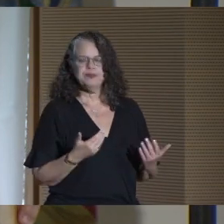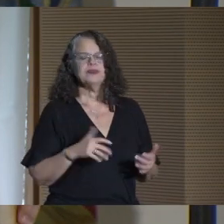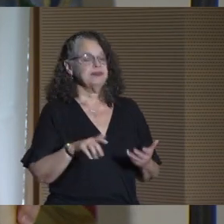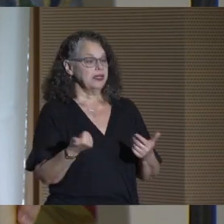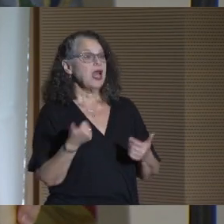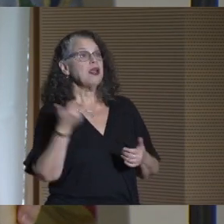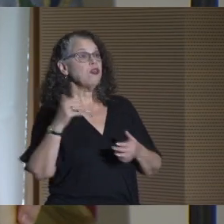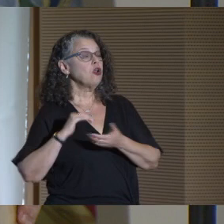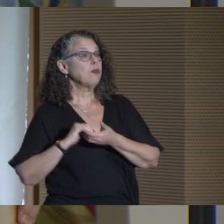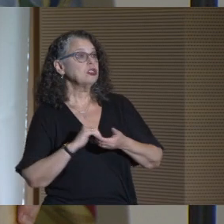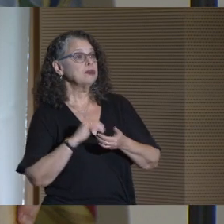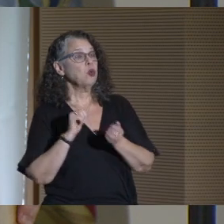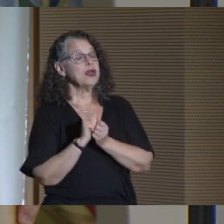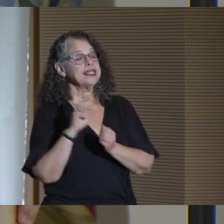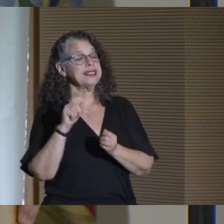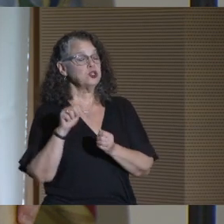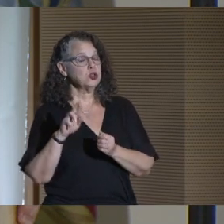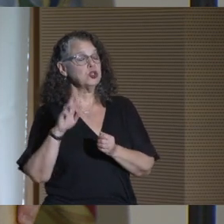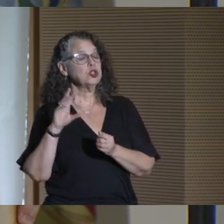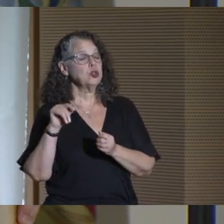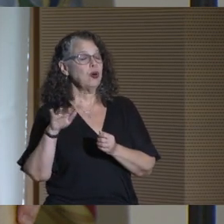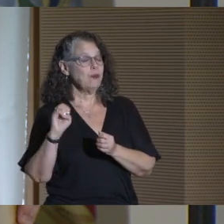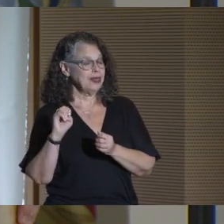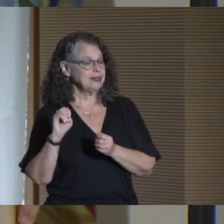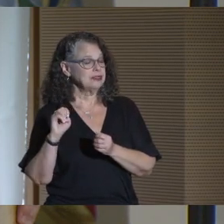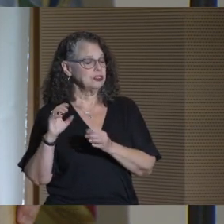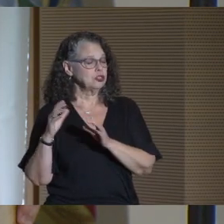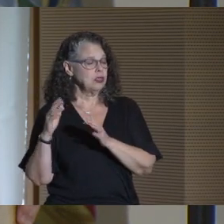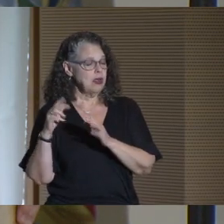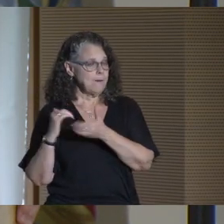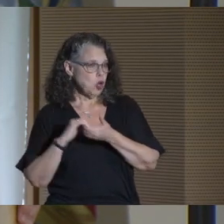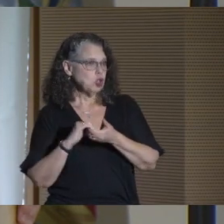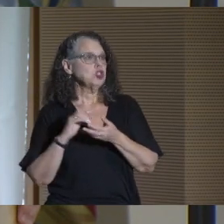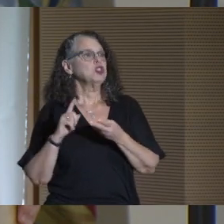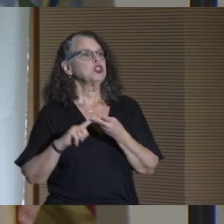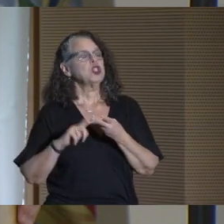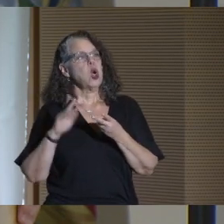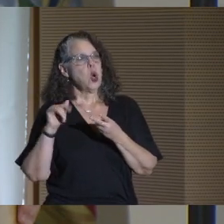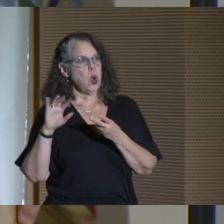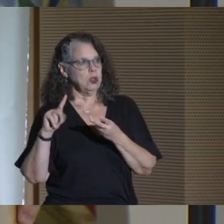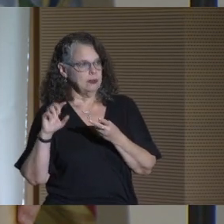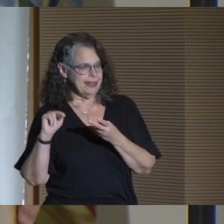Another partnership with Centerbridge Partners, Goldman Sachs, and Bloomberg is cultivating and training